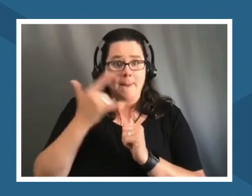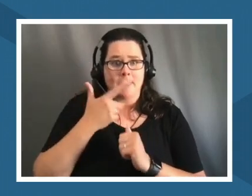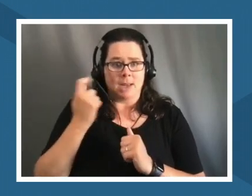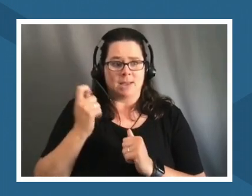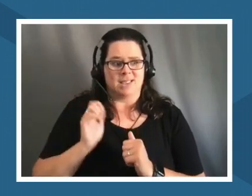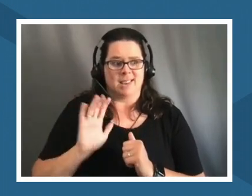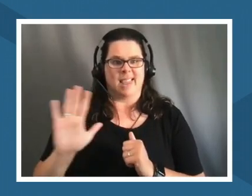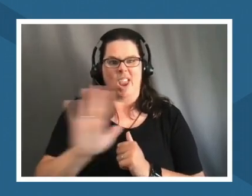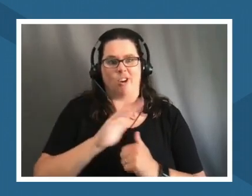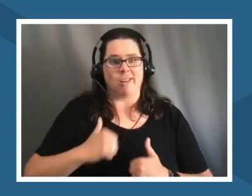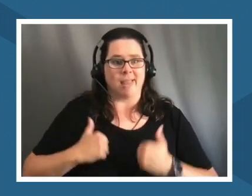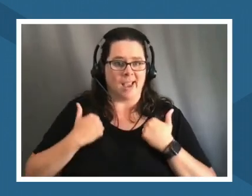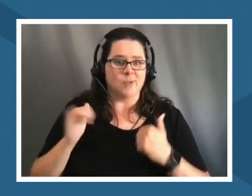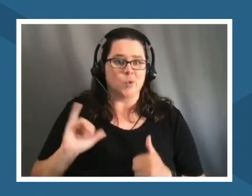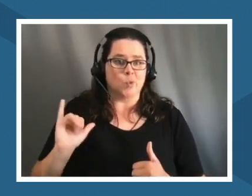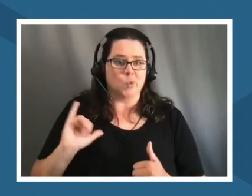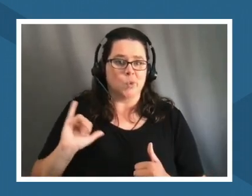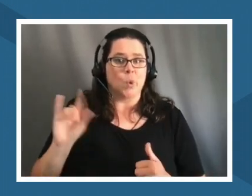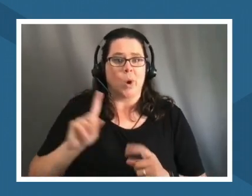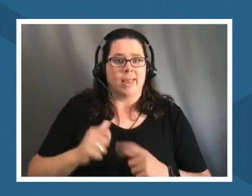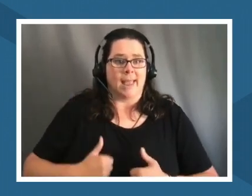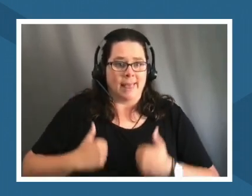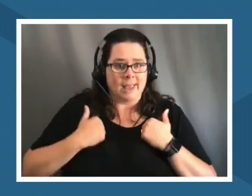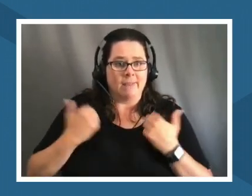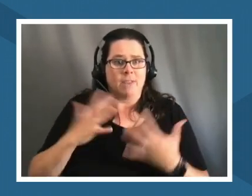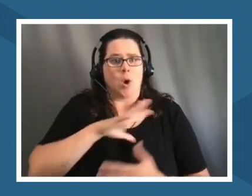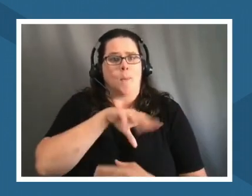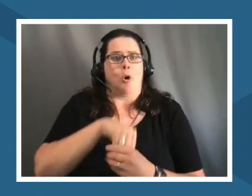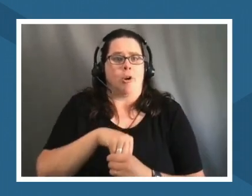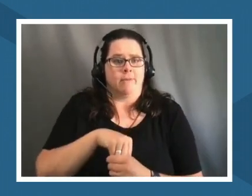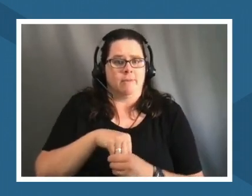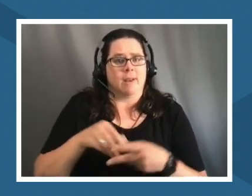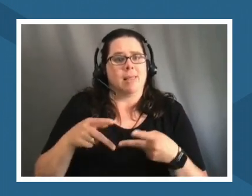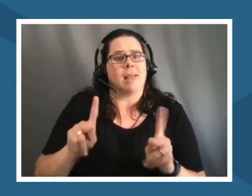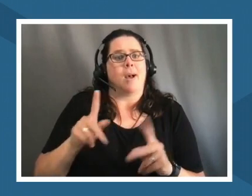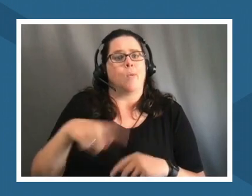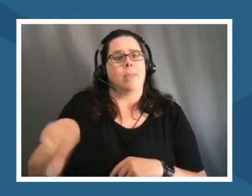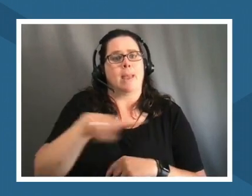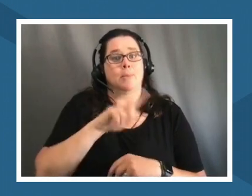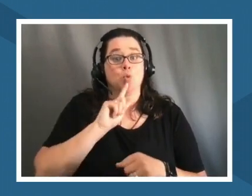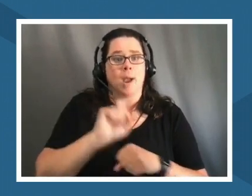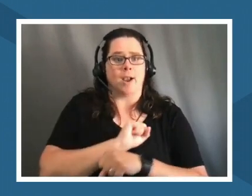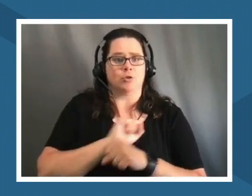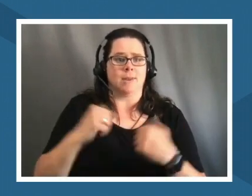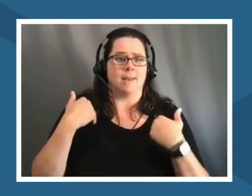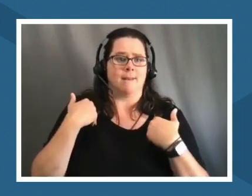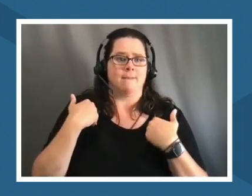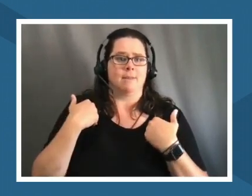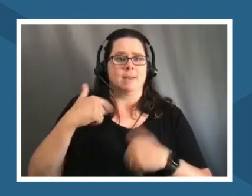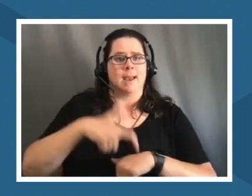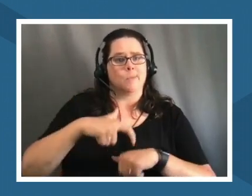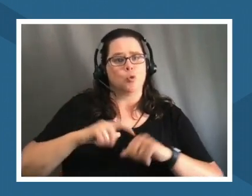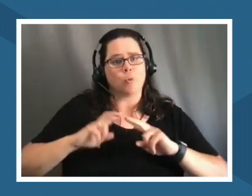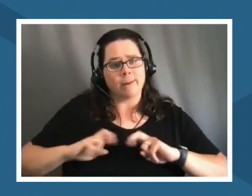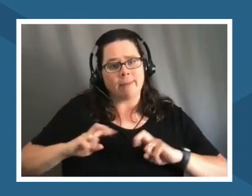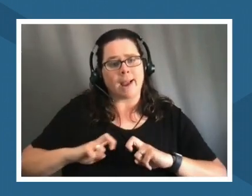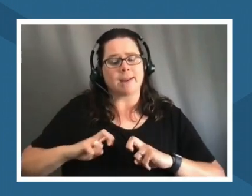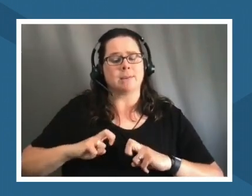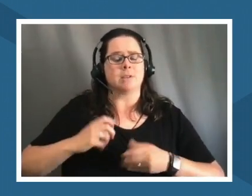it is where they are living and what they are part of and allowing them to actually have time to reflect and